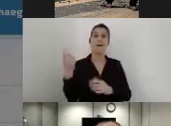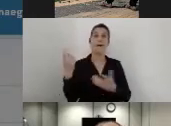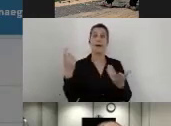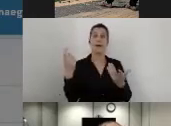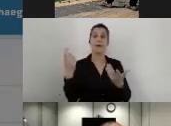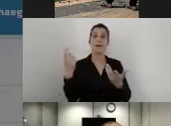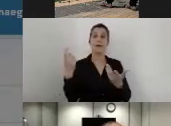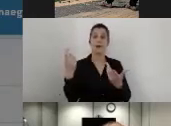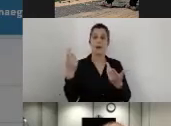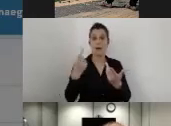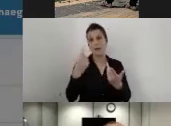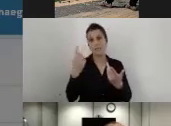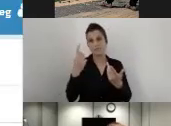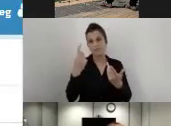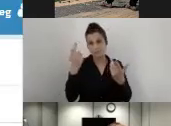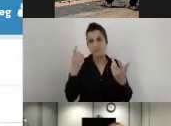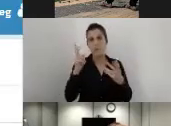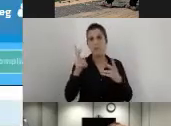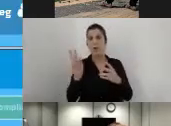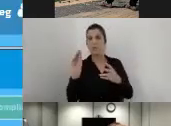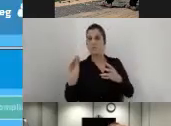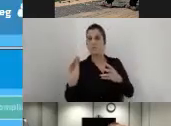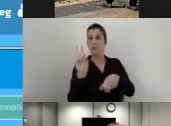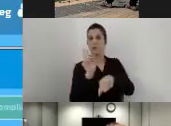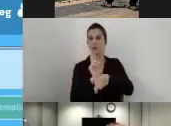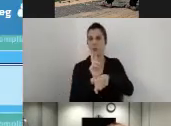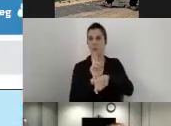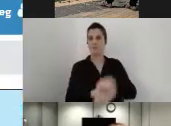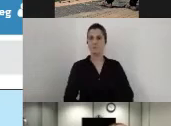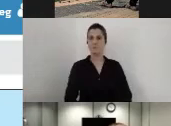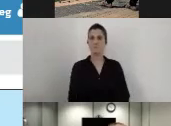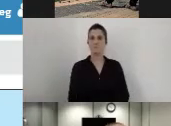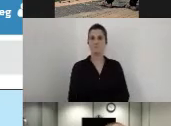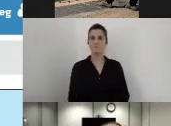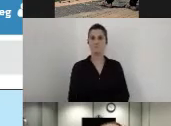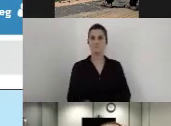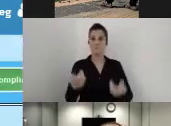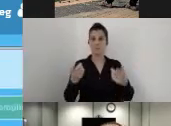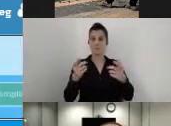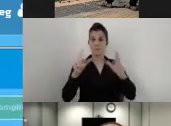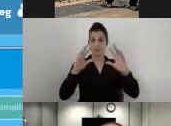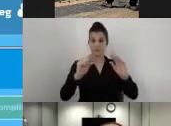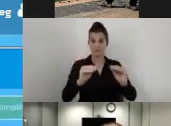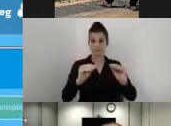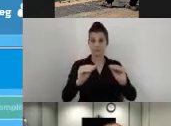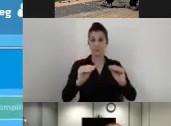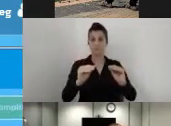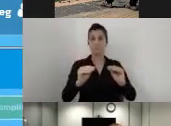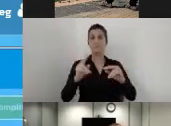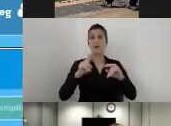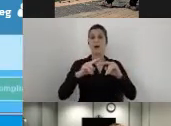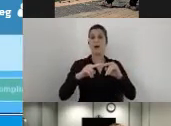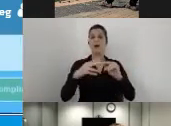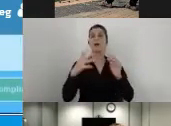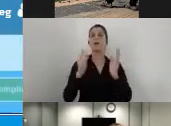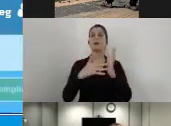I can save it here, close, check the next requirement. Let's say for this example,